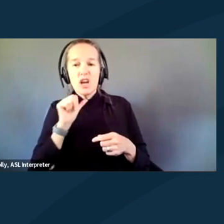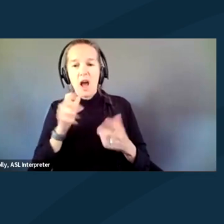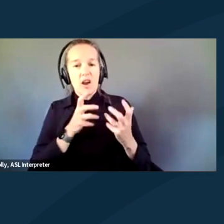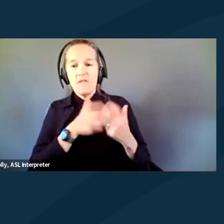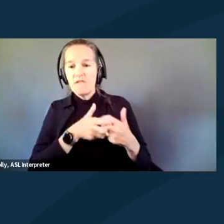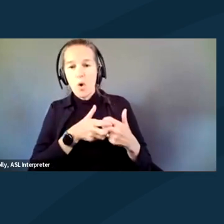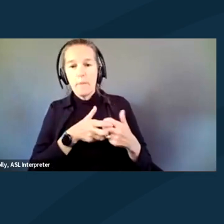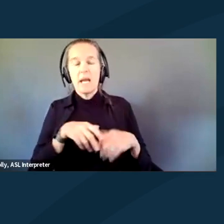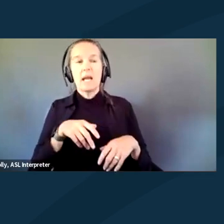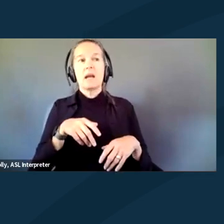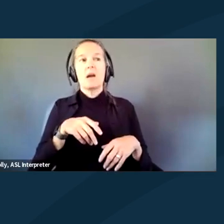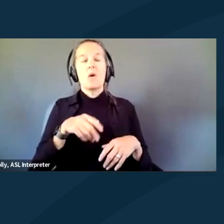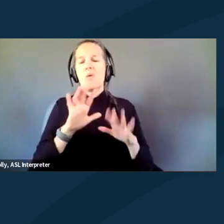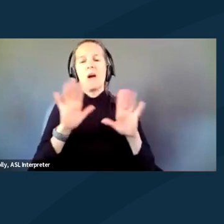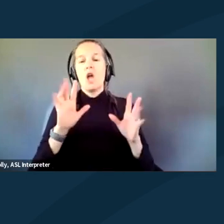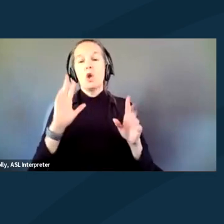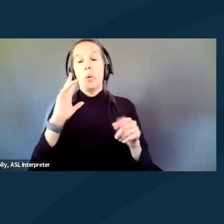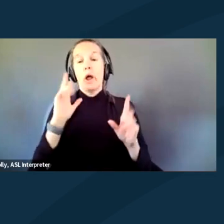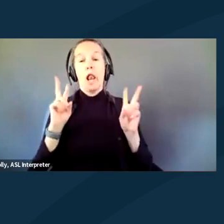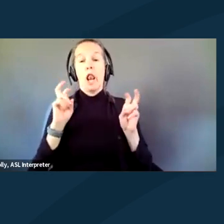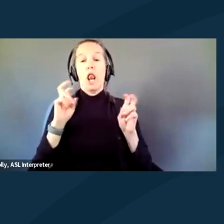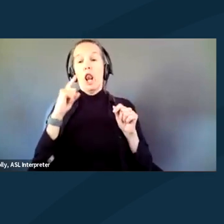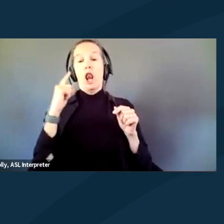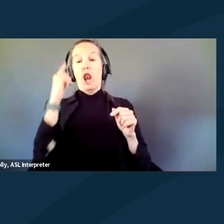you look like you may be LGBTQ,